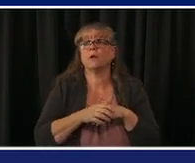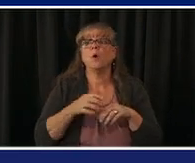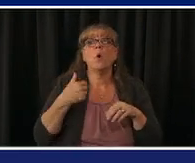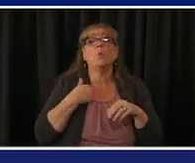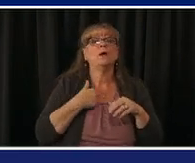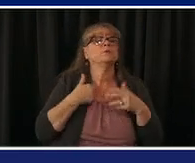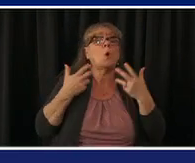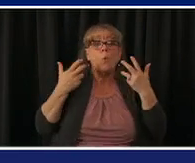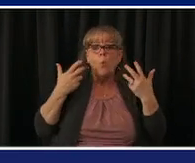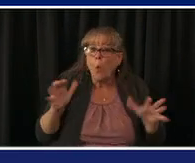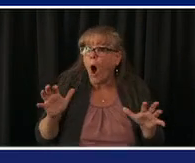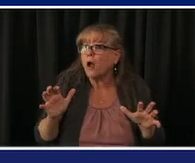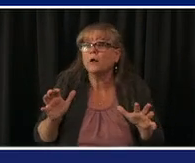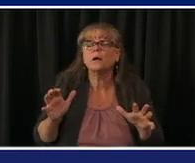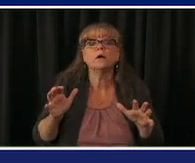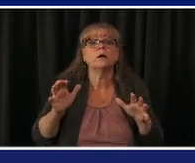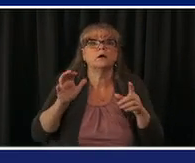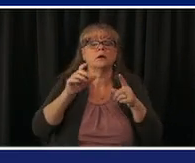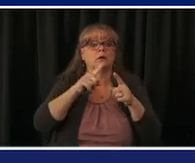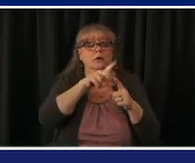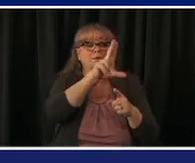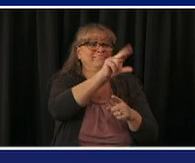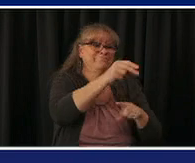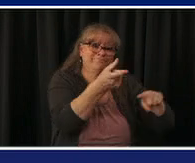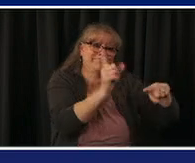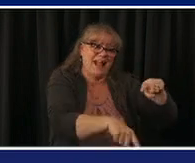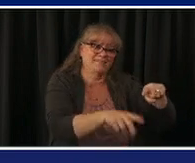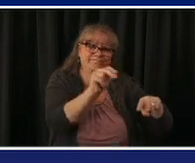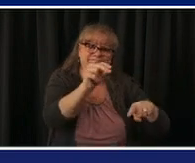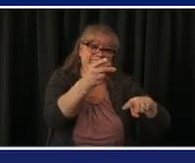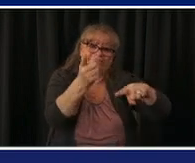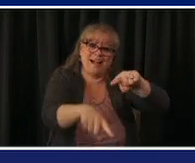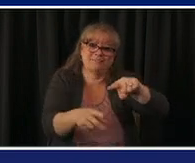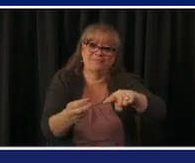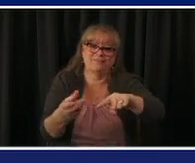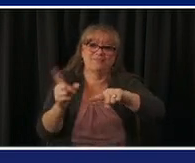when you get an appointment we've heard cases of that across our state many areas have indicated